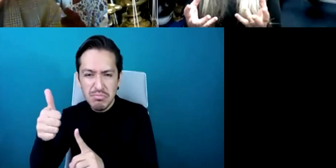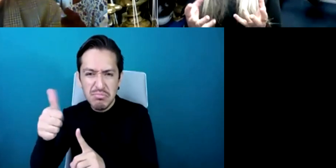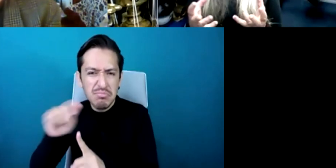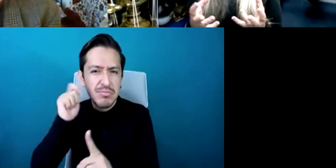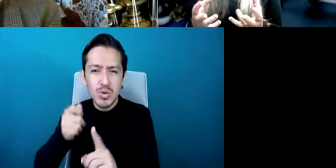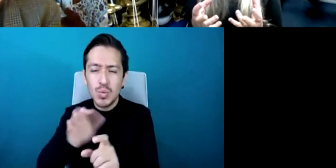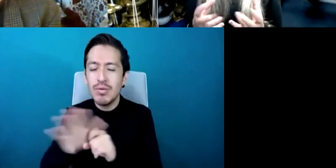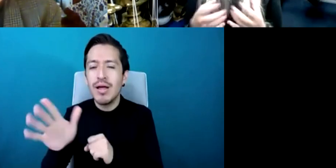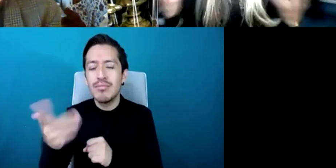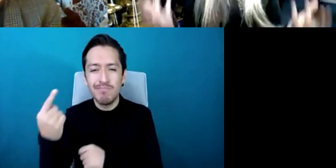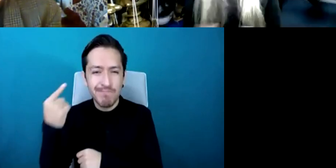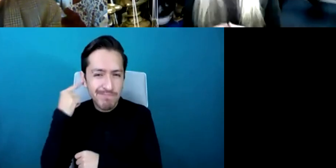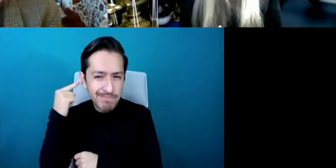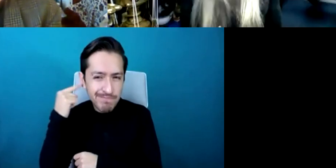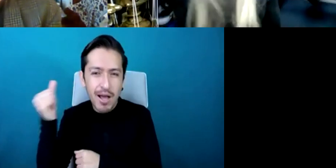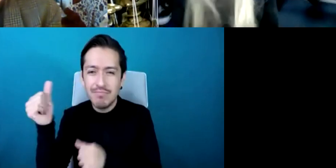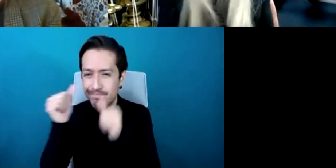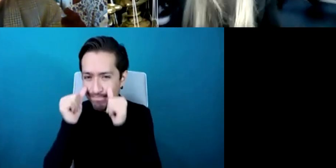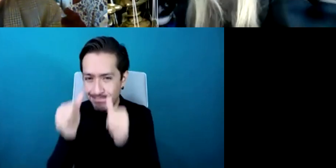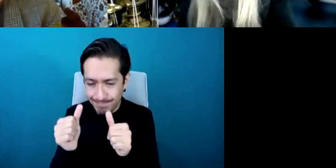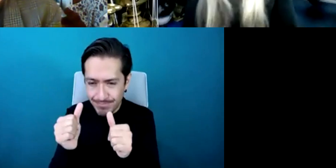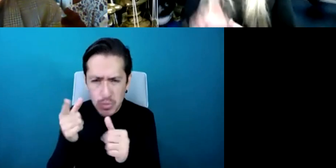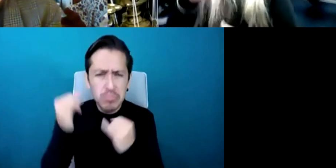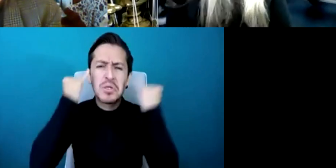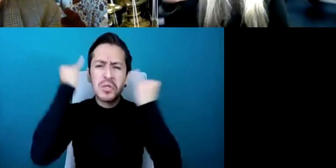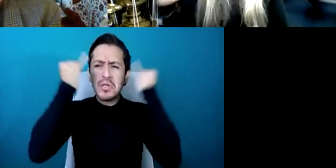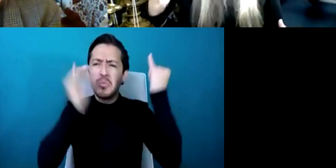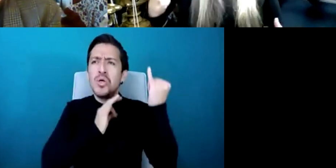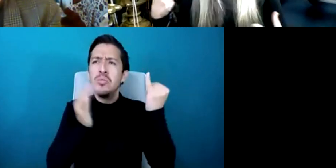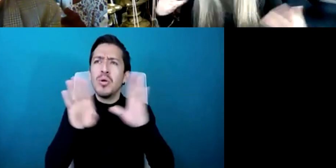that you know let's say you go into a restaurant or something you know you open that door and